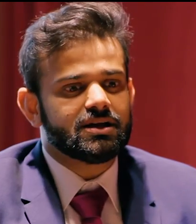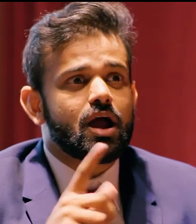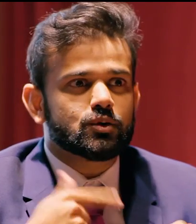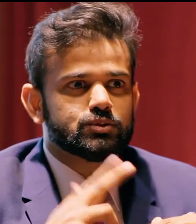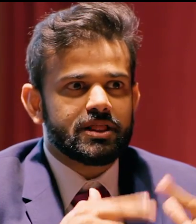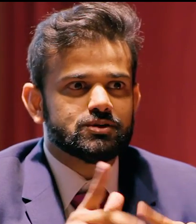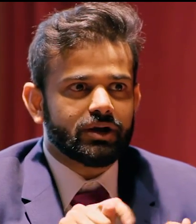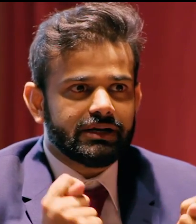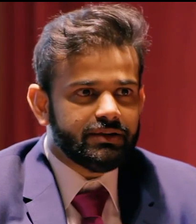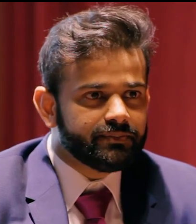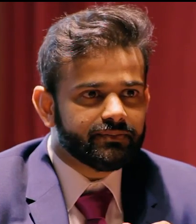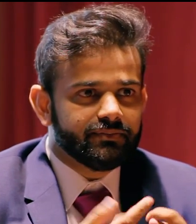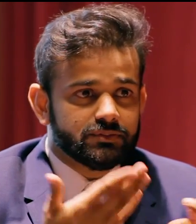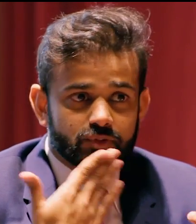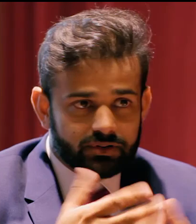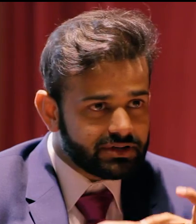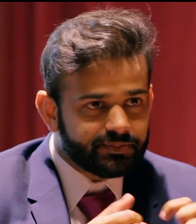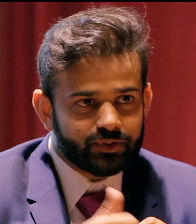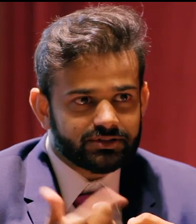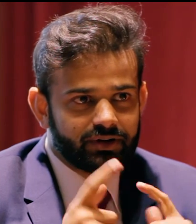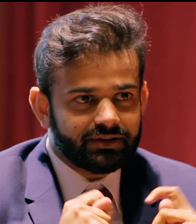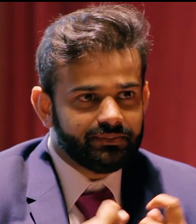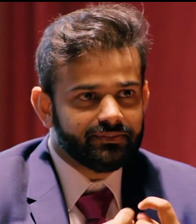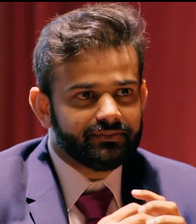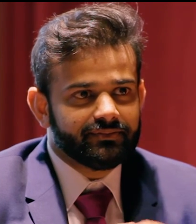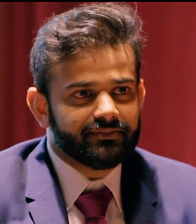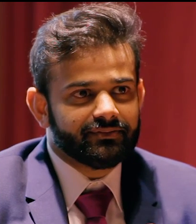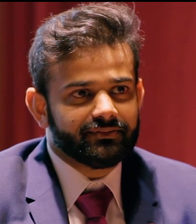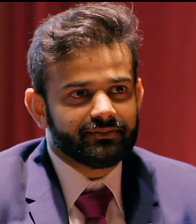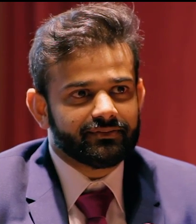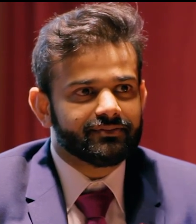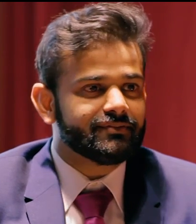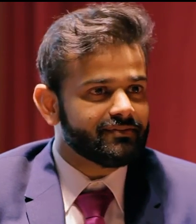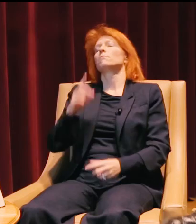Oh, amazing. Have you built a lot of good relationships among your team members? Oh absolutely.